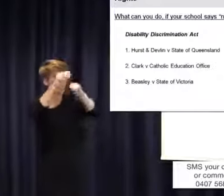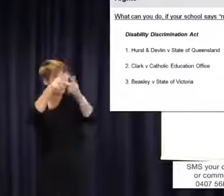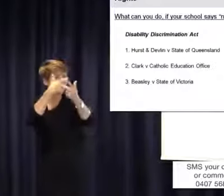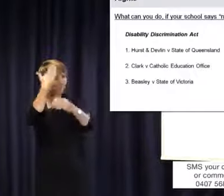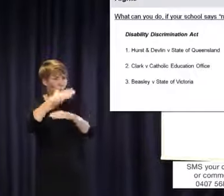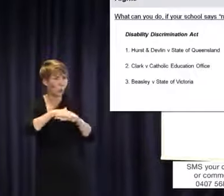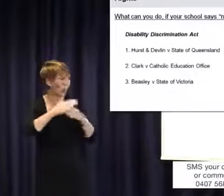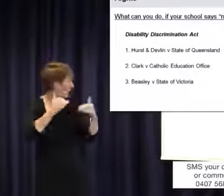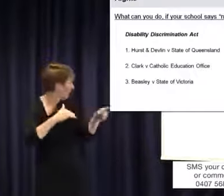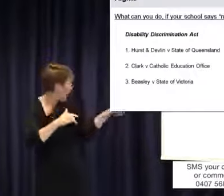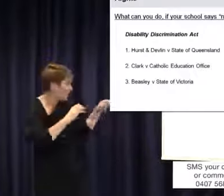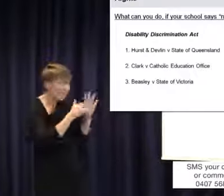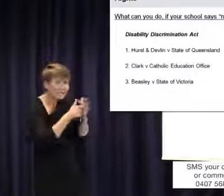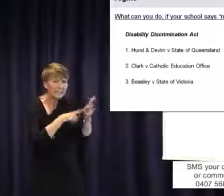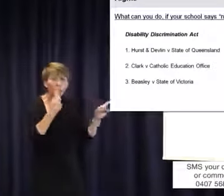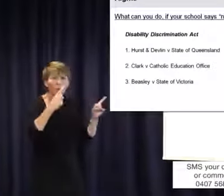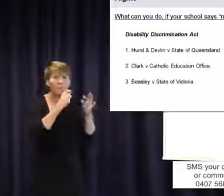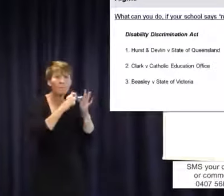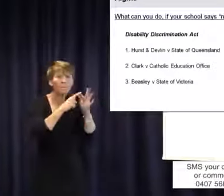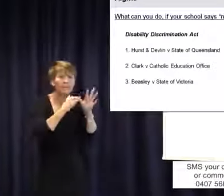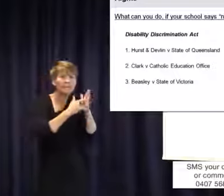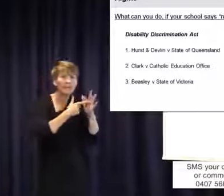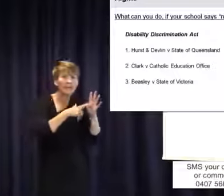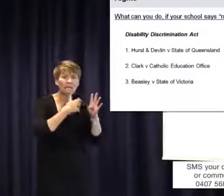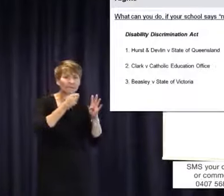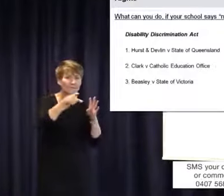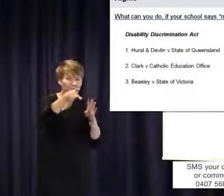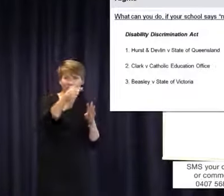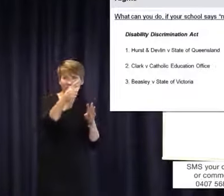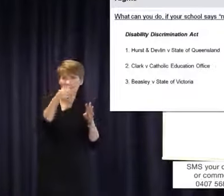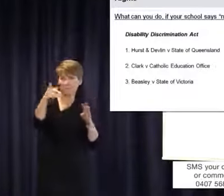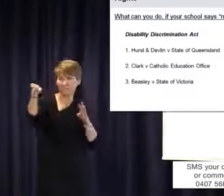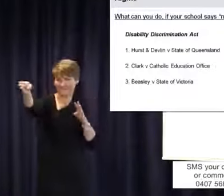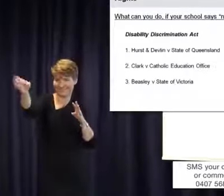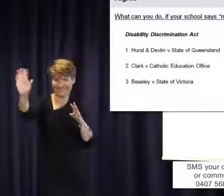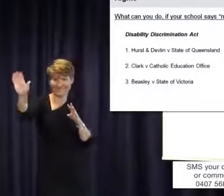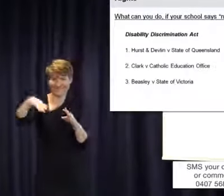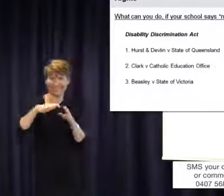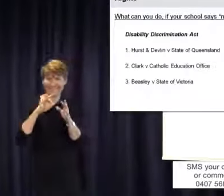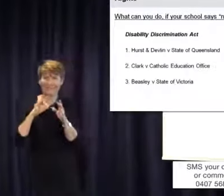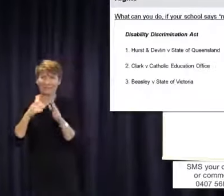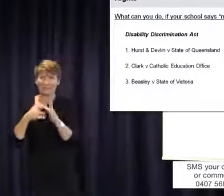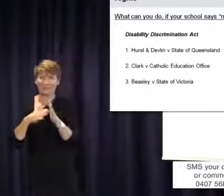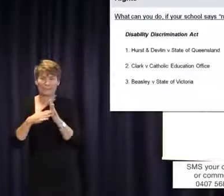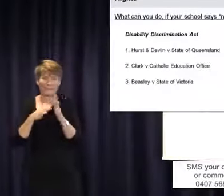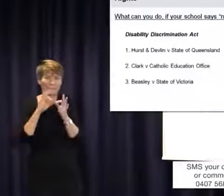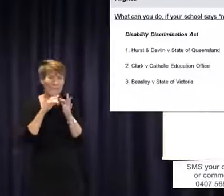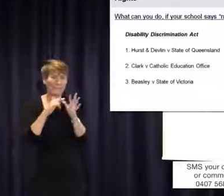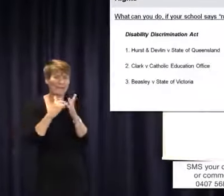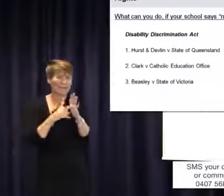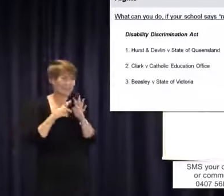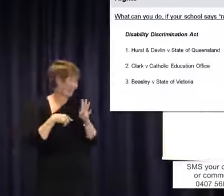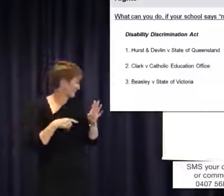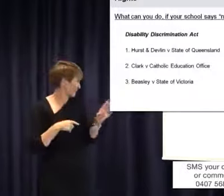Do we have any Beasley's here? One, good. Oh hello. That was another important case